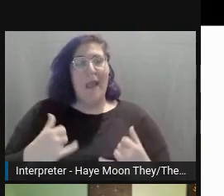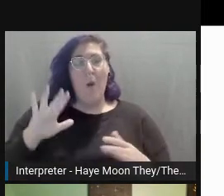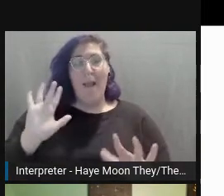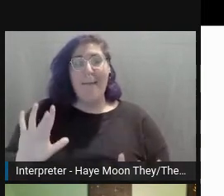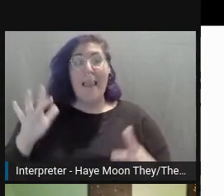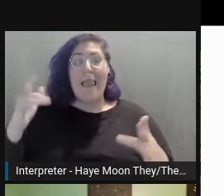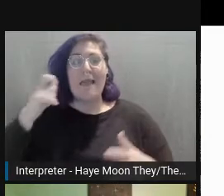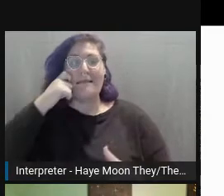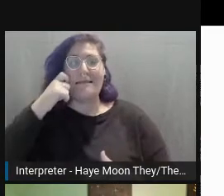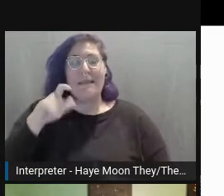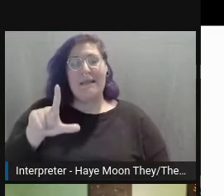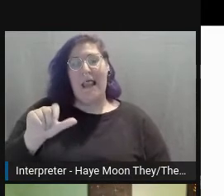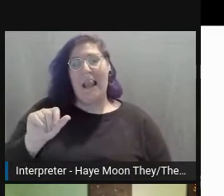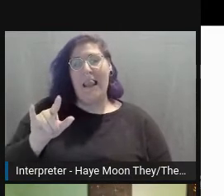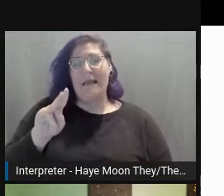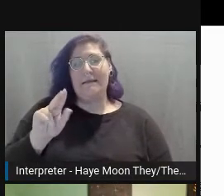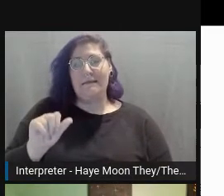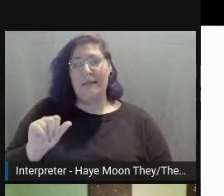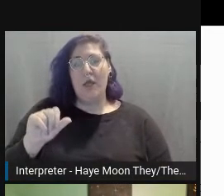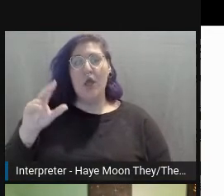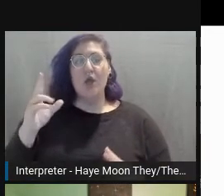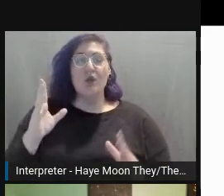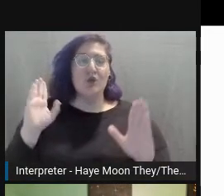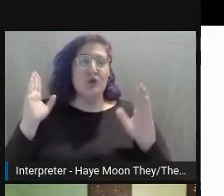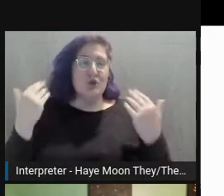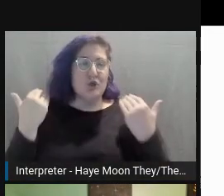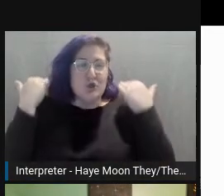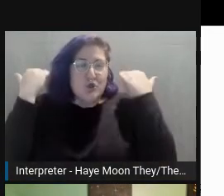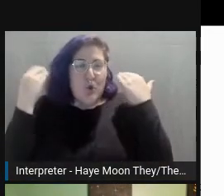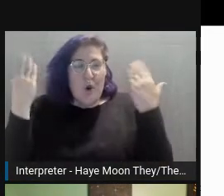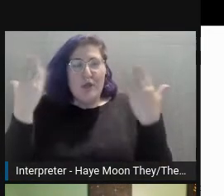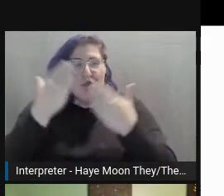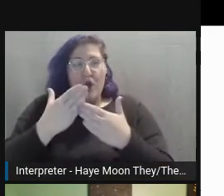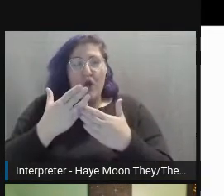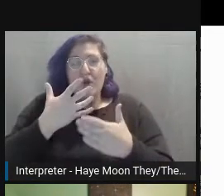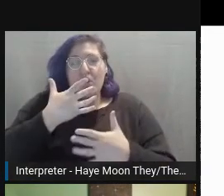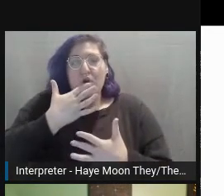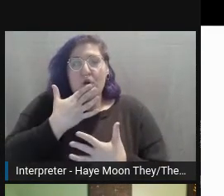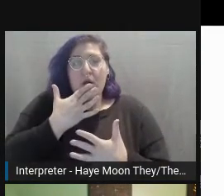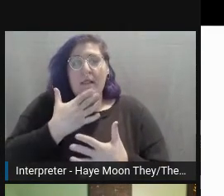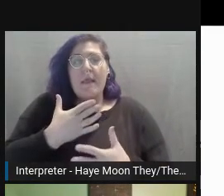I have short, dark, curly blue hair, light blue-green eyes.